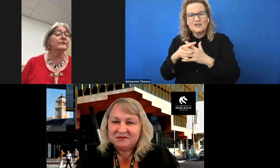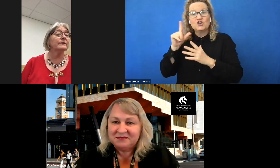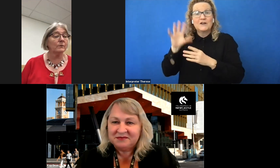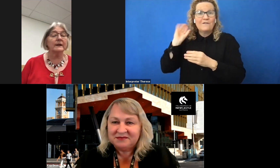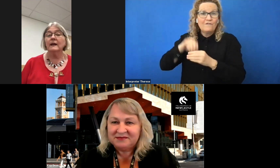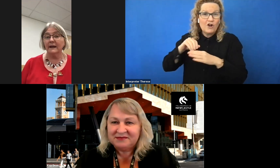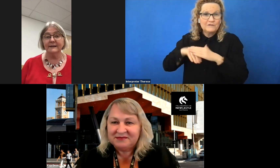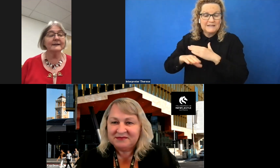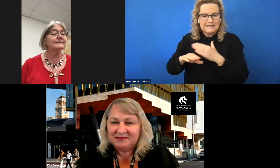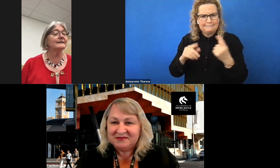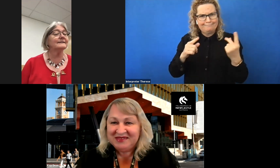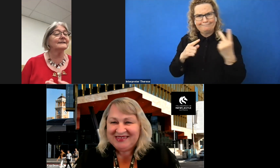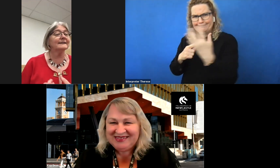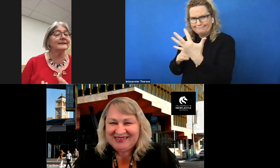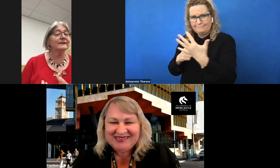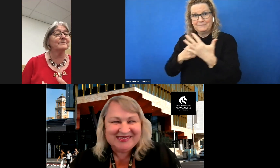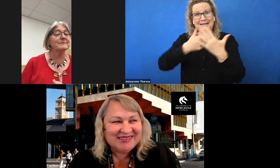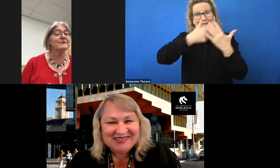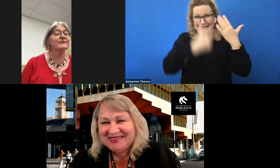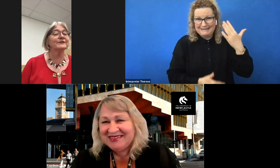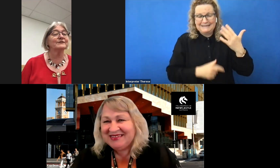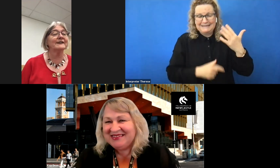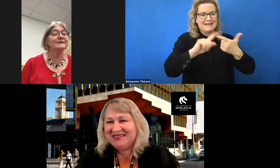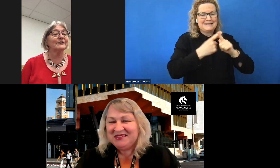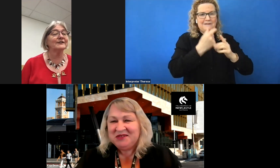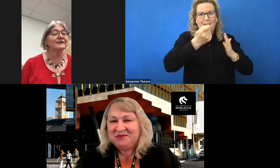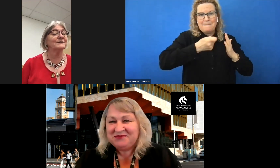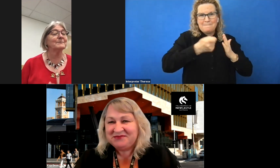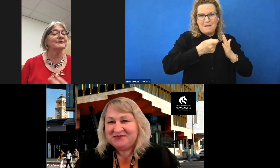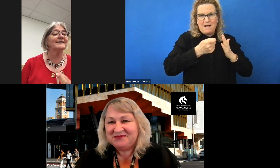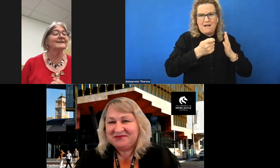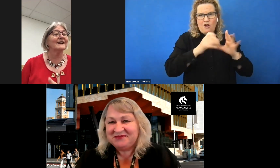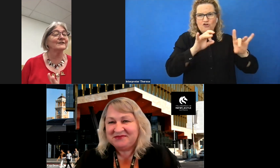following - and it is a list - executive member of the Australian association special education,